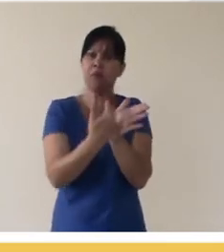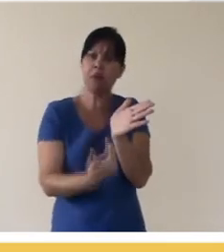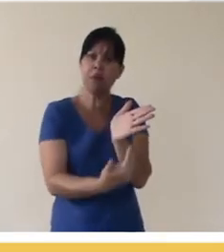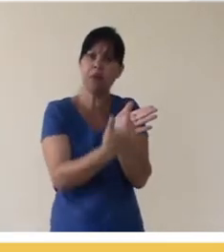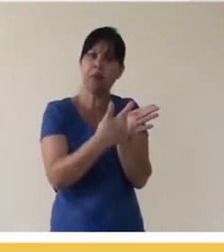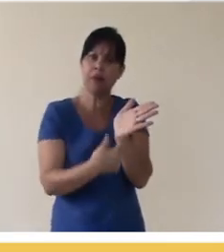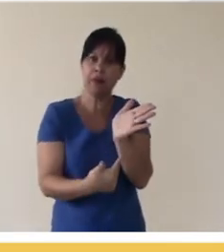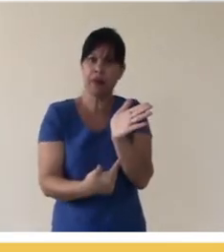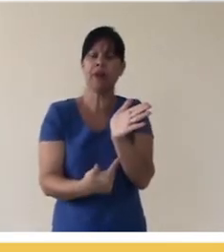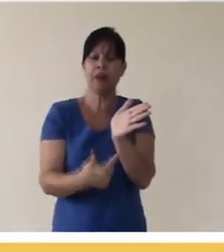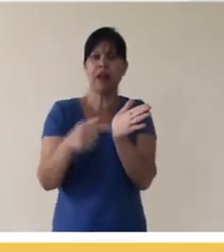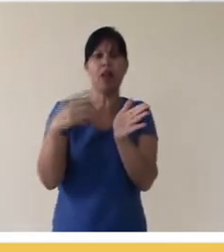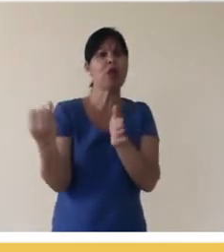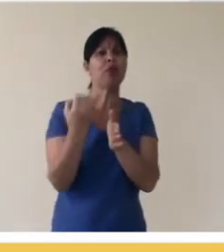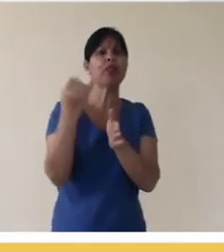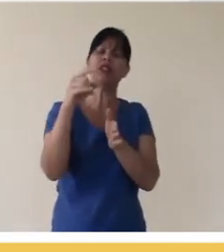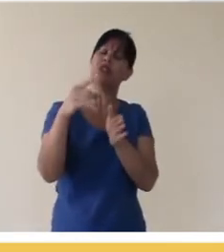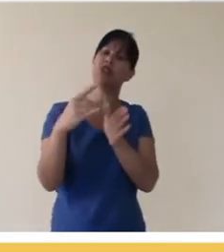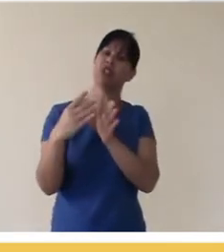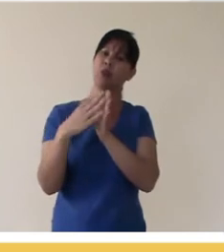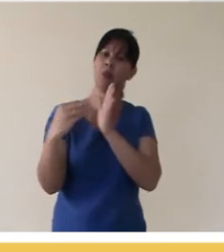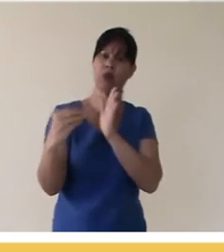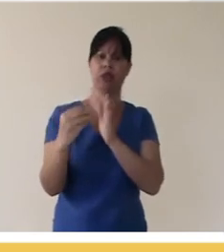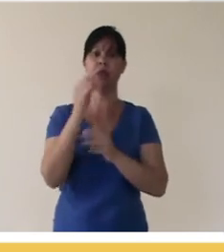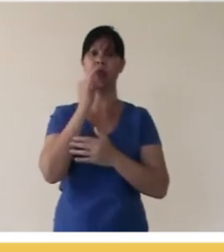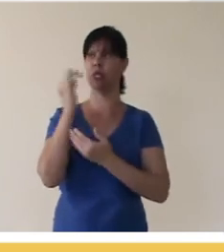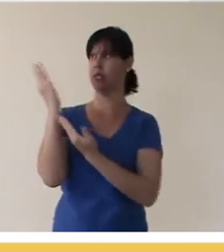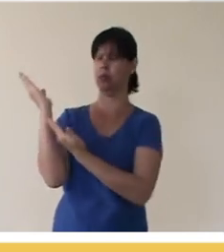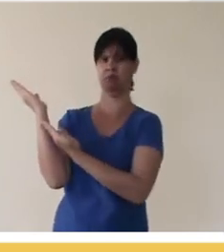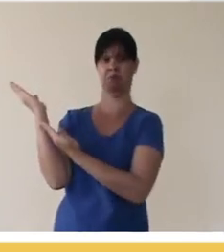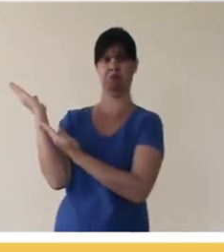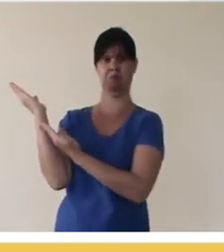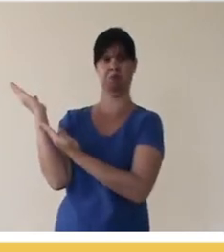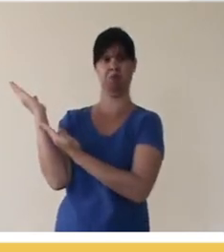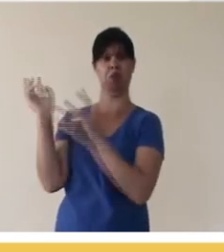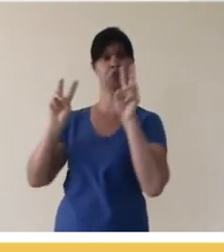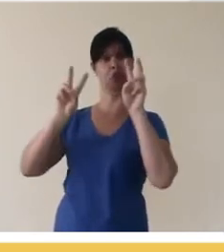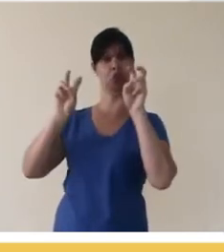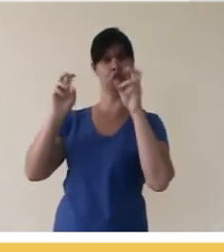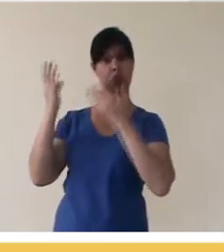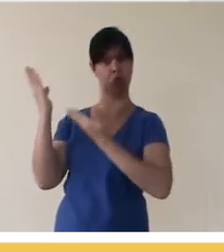says – unless otherwise indicated throughout the work – that this work, which has the